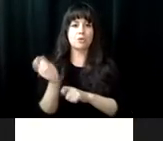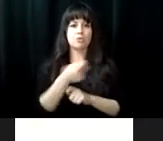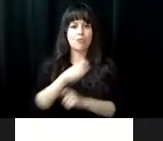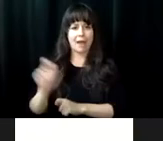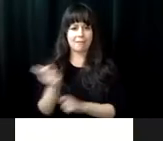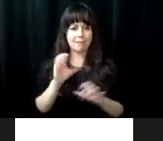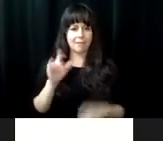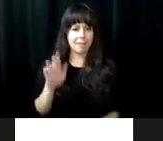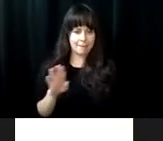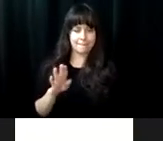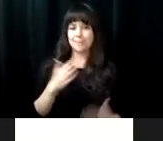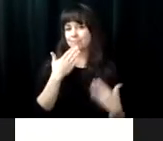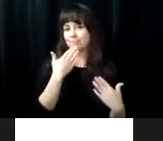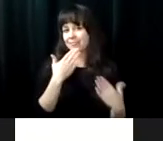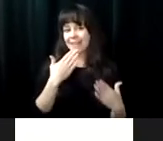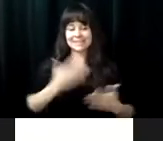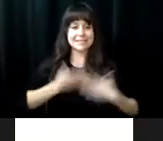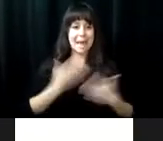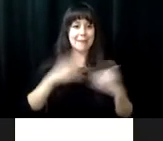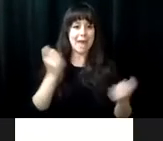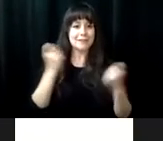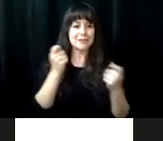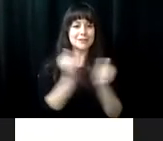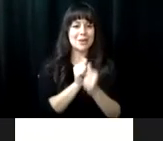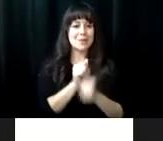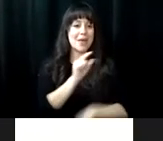s and I wanted to say happy 100. >> I'm Will Brenner,